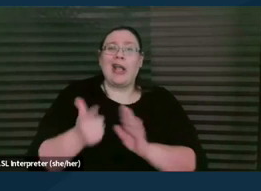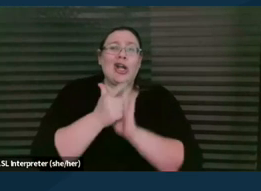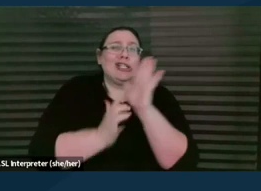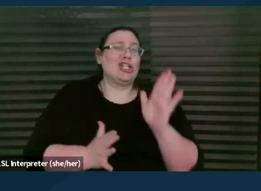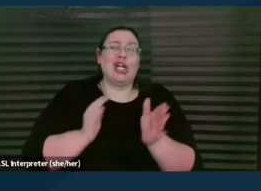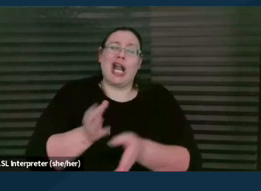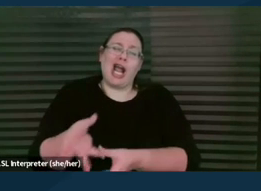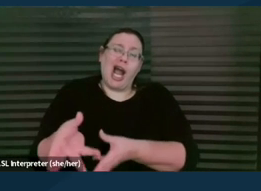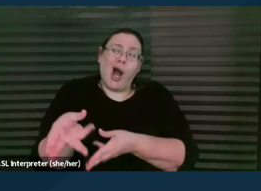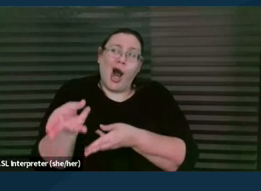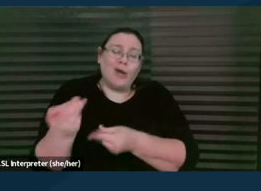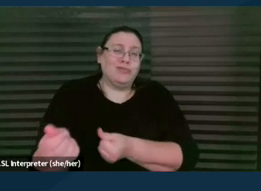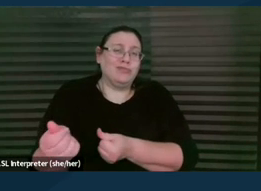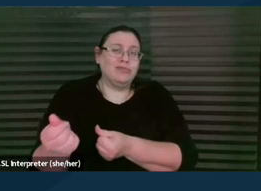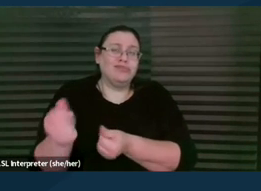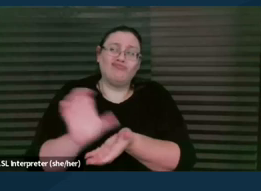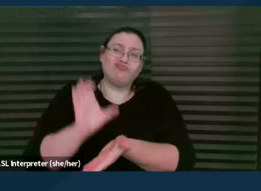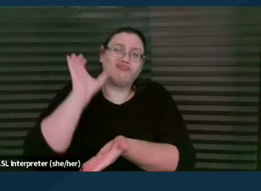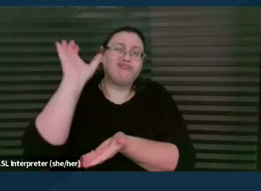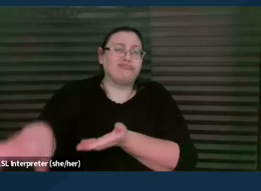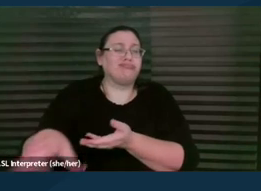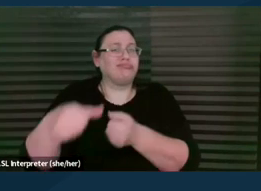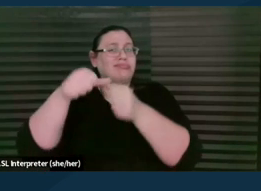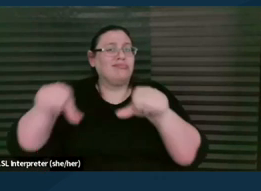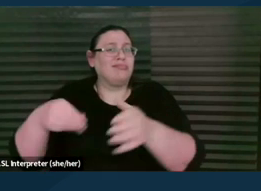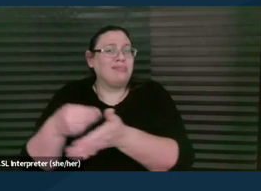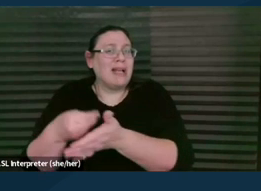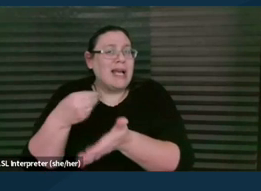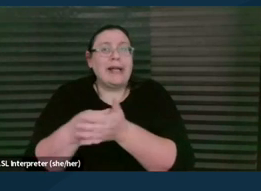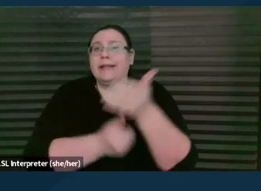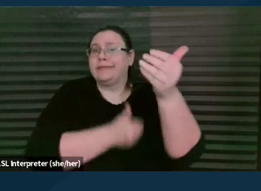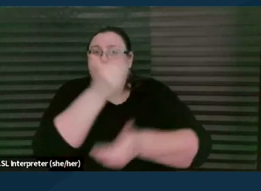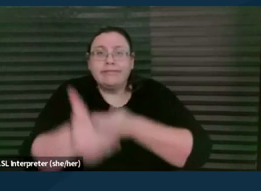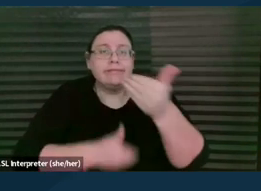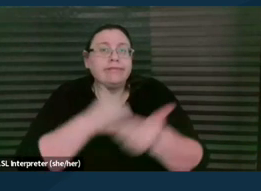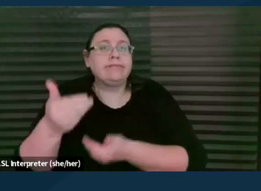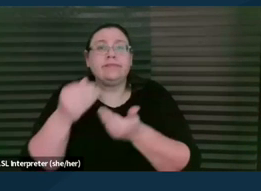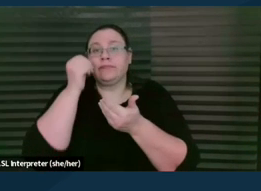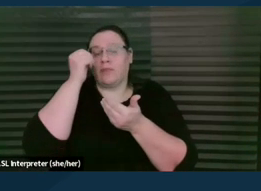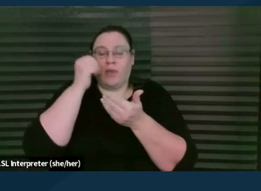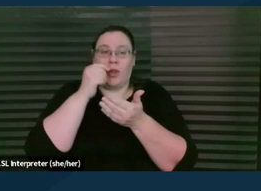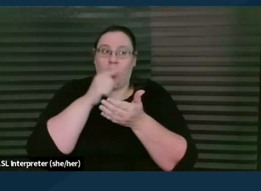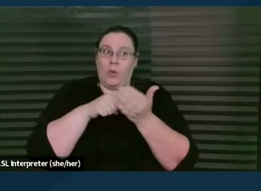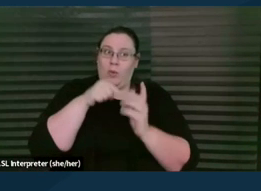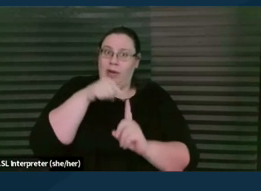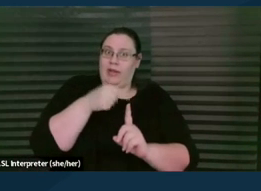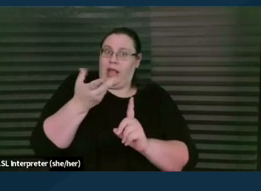amount of money upfront and move forward and try to get the things that they want to see happen for their child done.